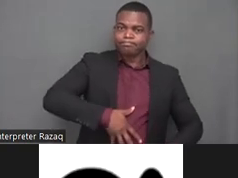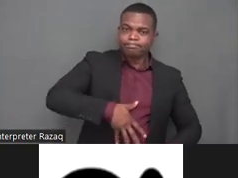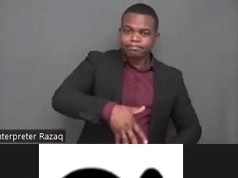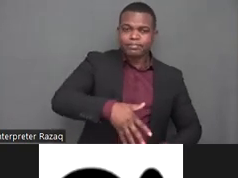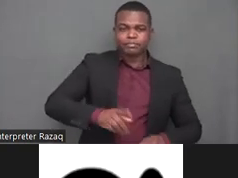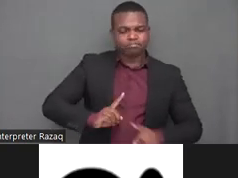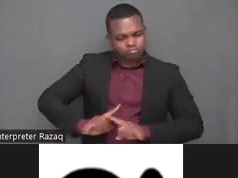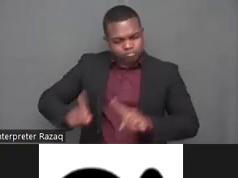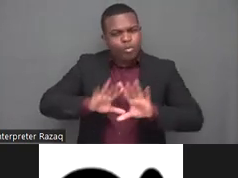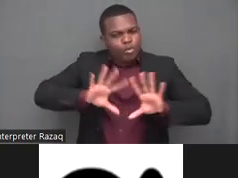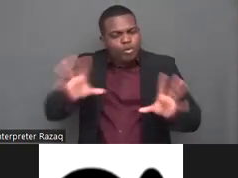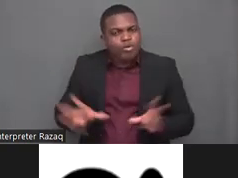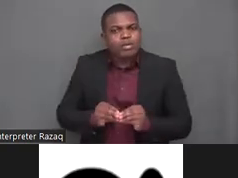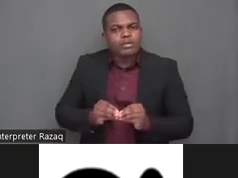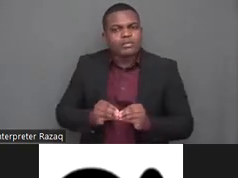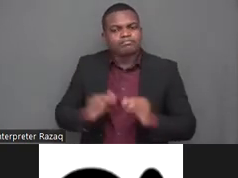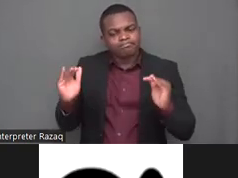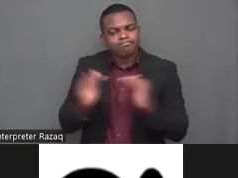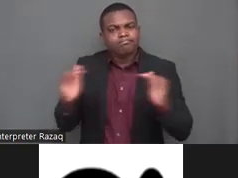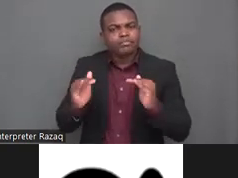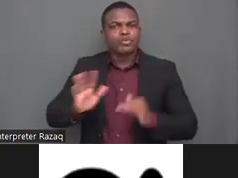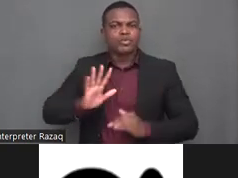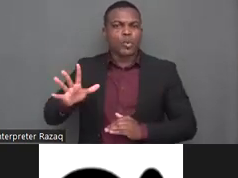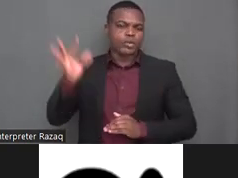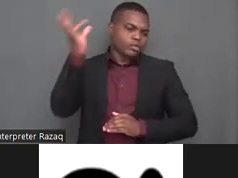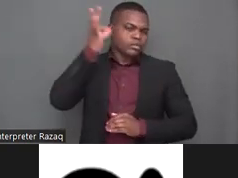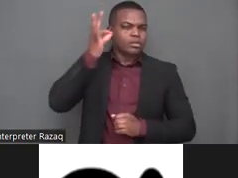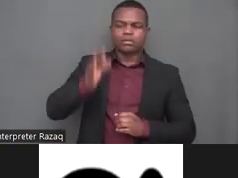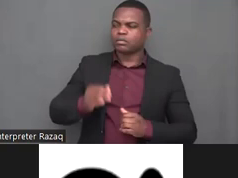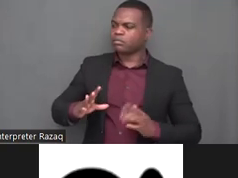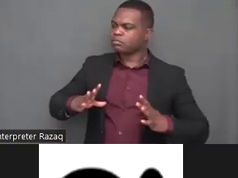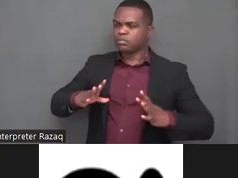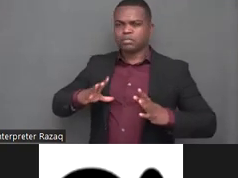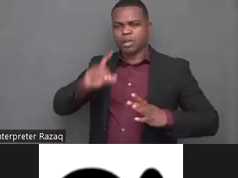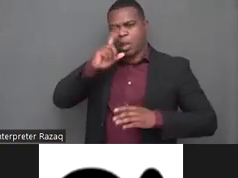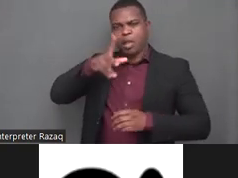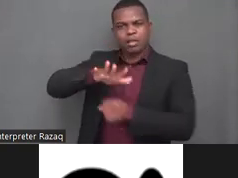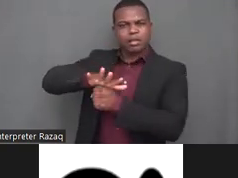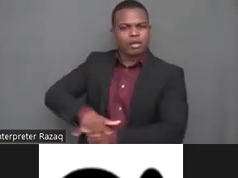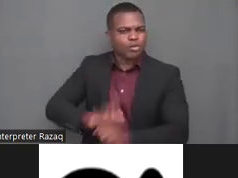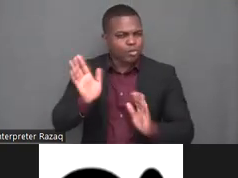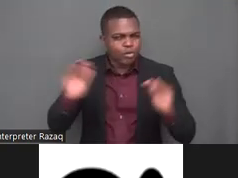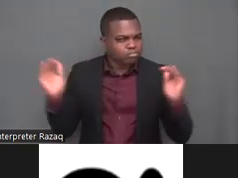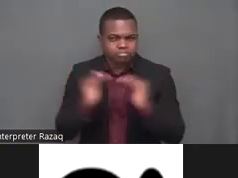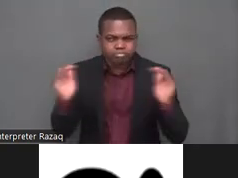ensuring of course accessible sexual education that uh in fact centers disability perspectives